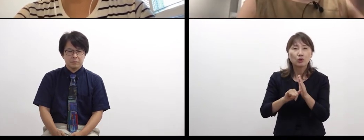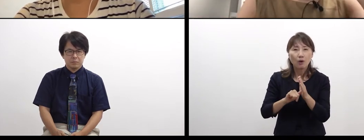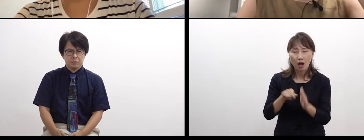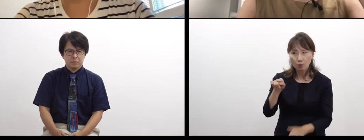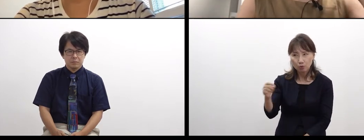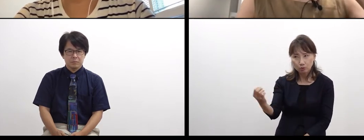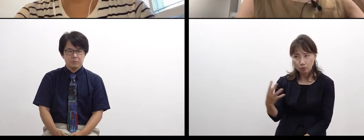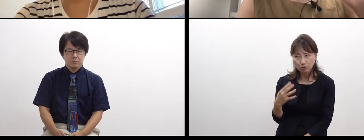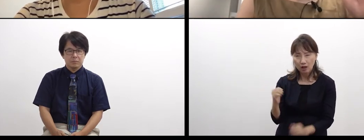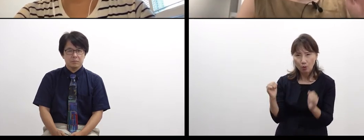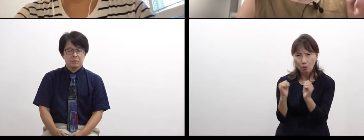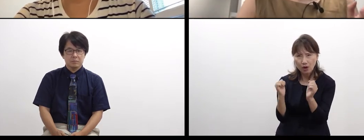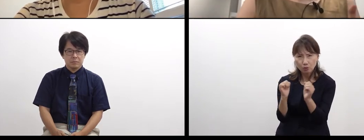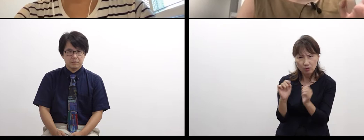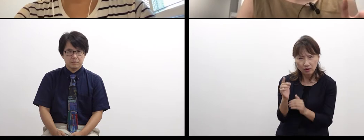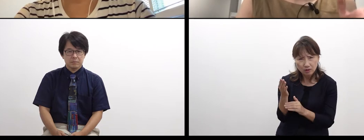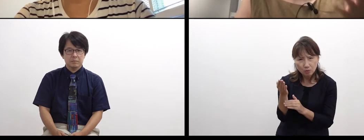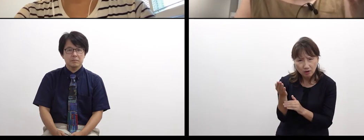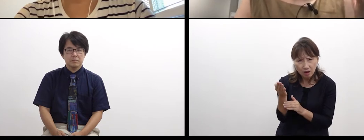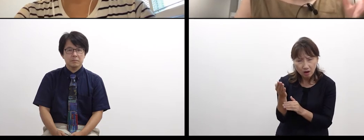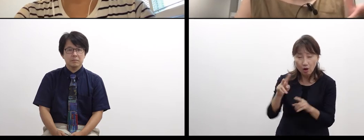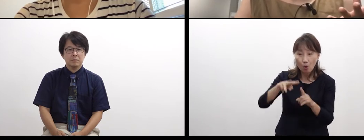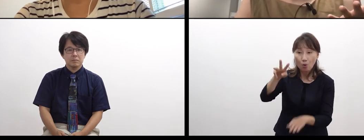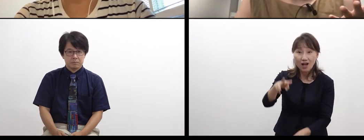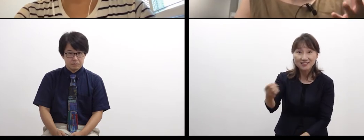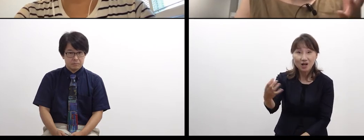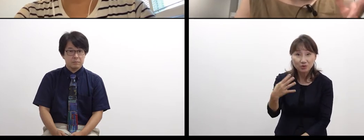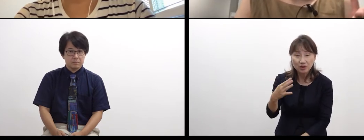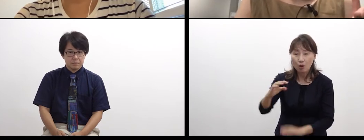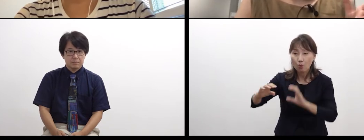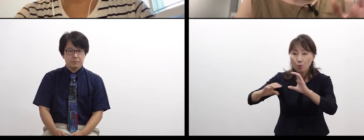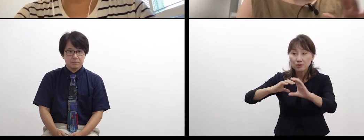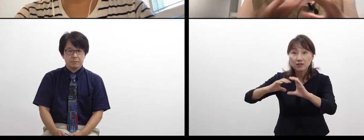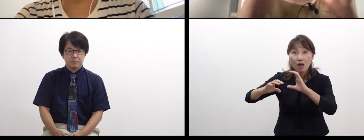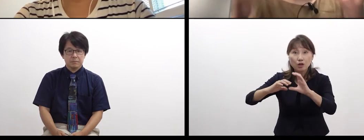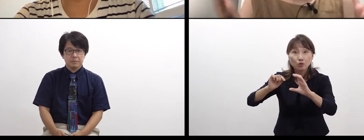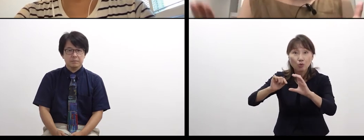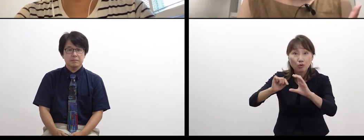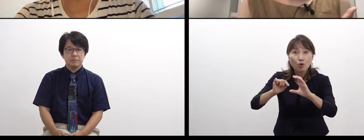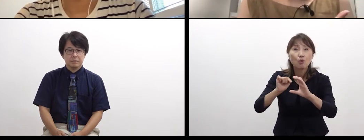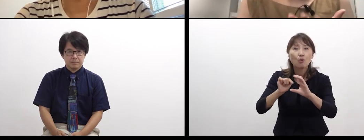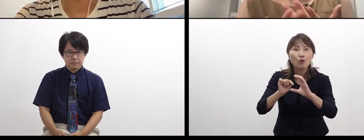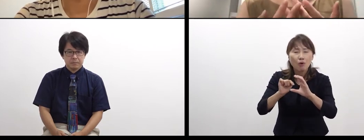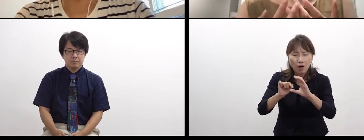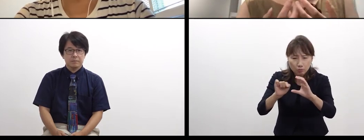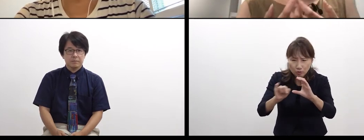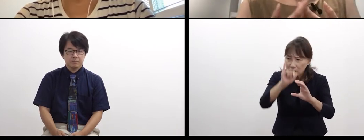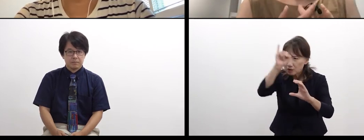or what Mr. OGAWA thinks of “communication” in his talk.